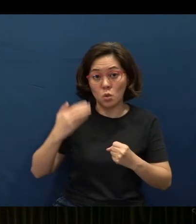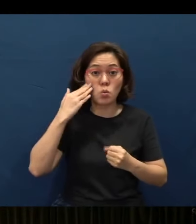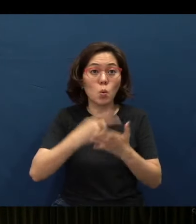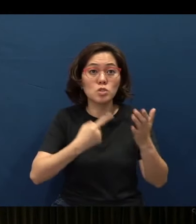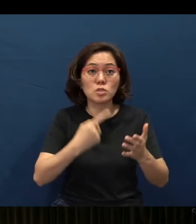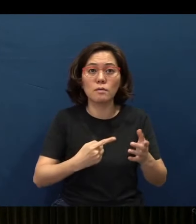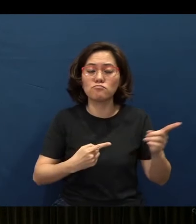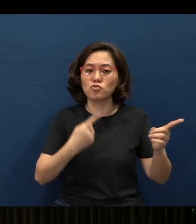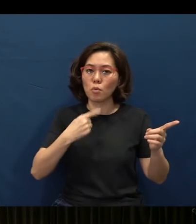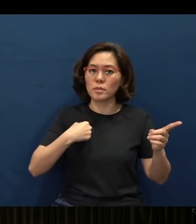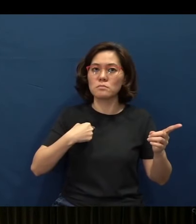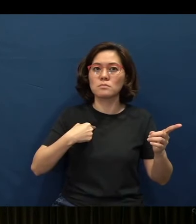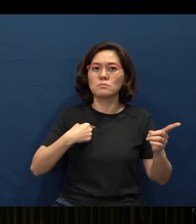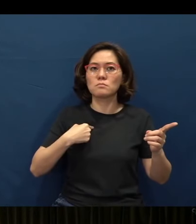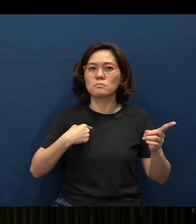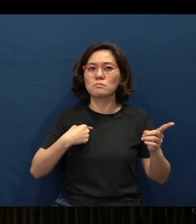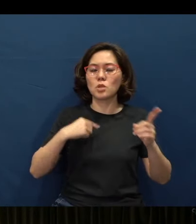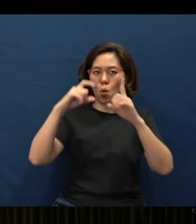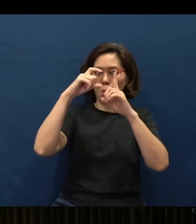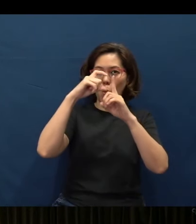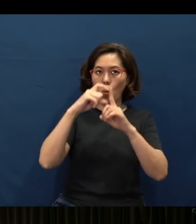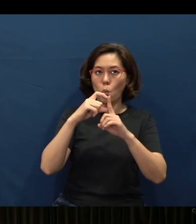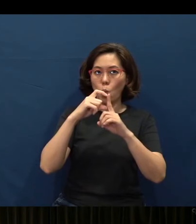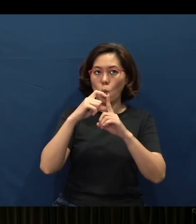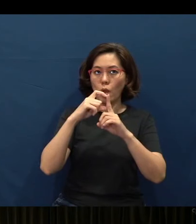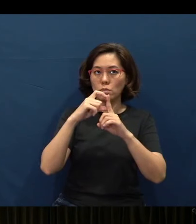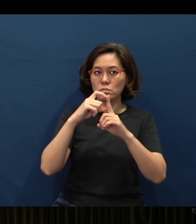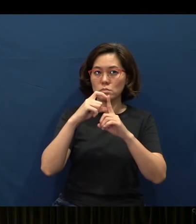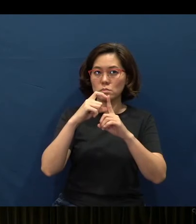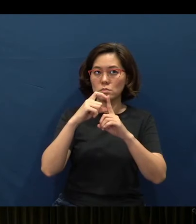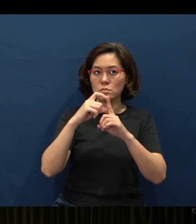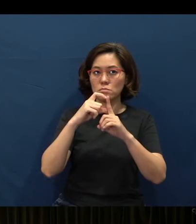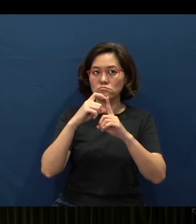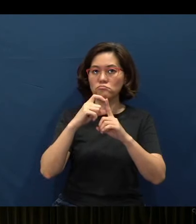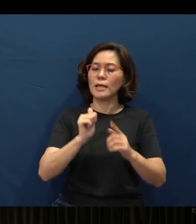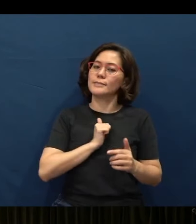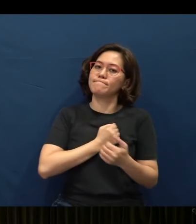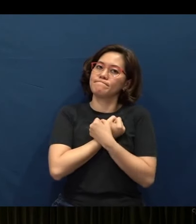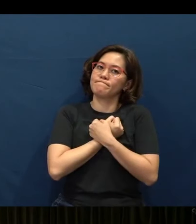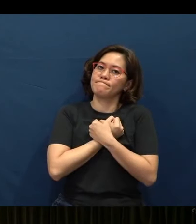She told me, you know, “It is the word called 自爱 in Chinese,